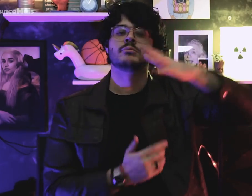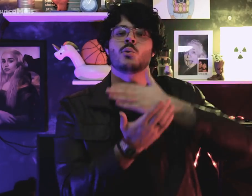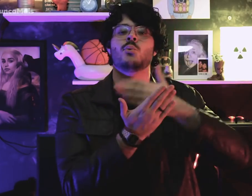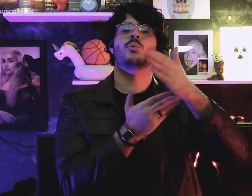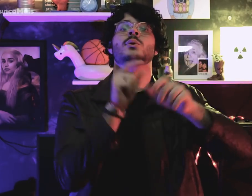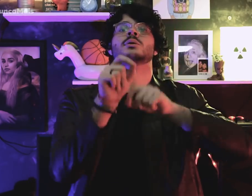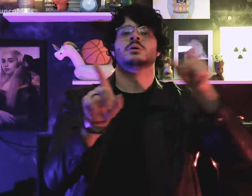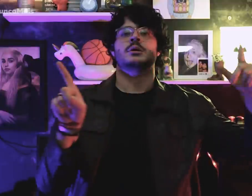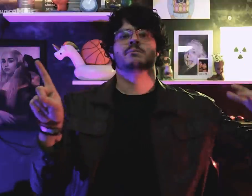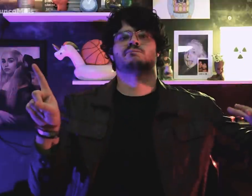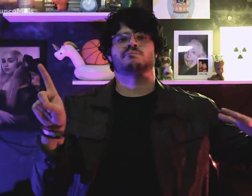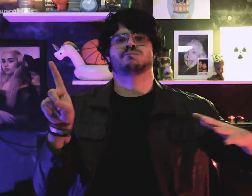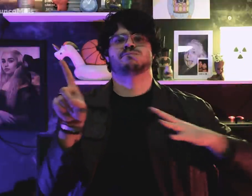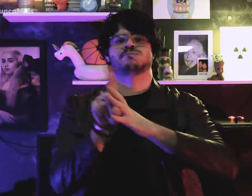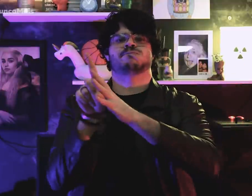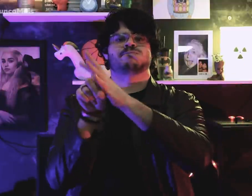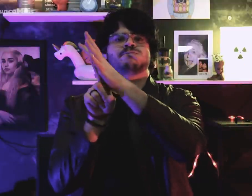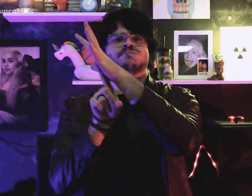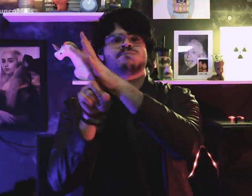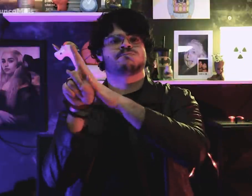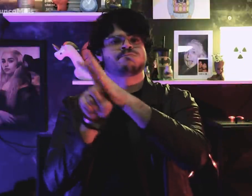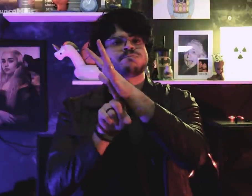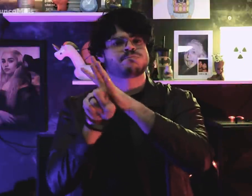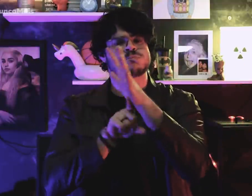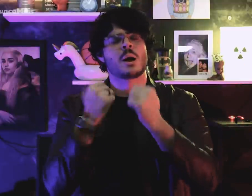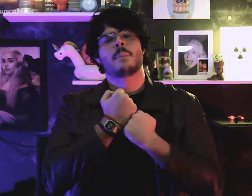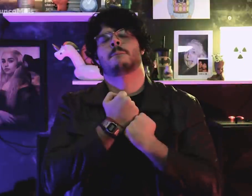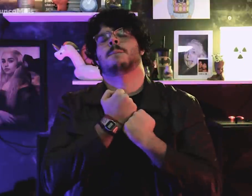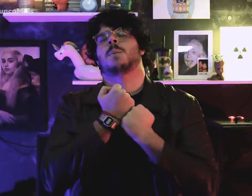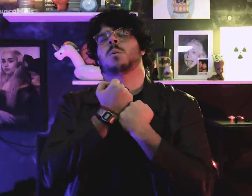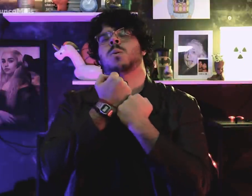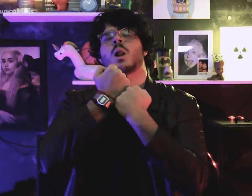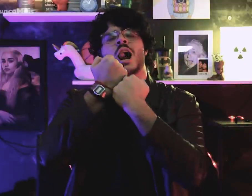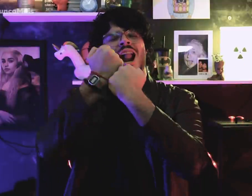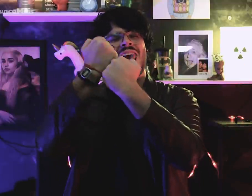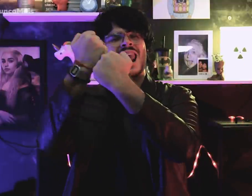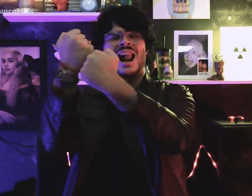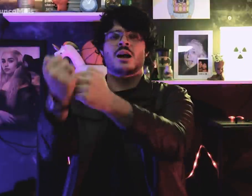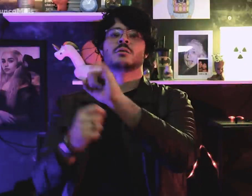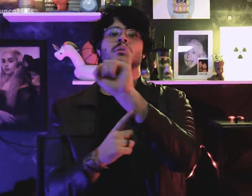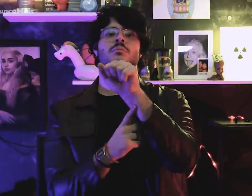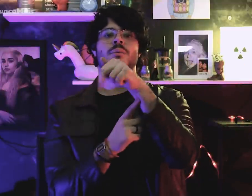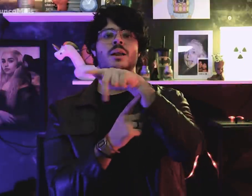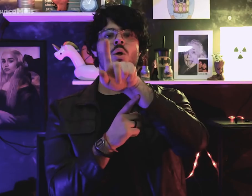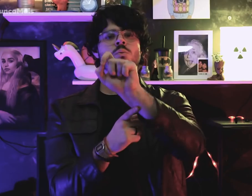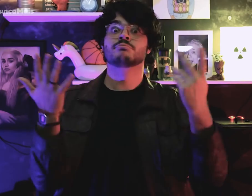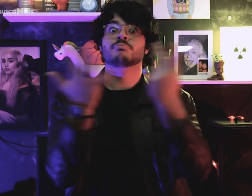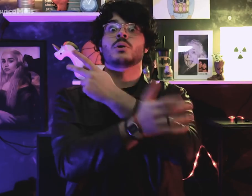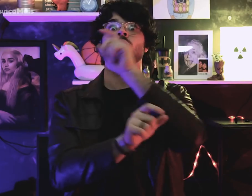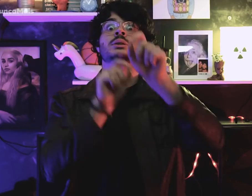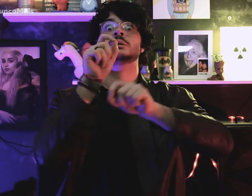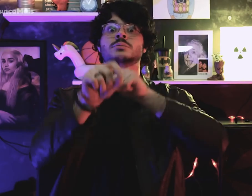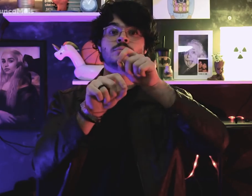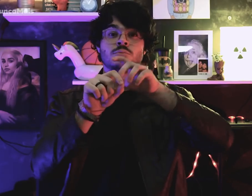This population started to support these reforms and Jango.